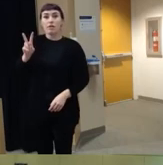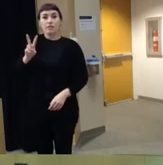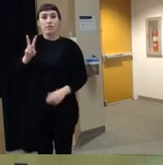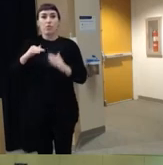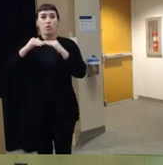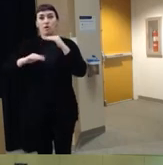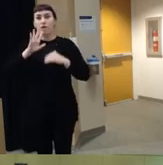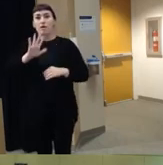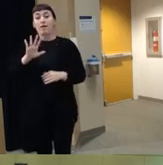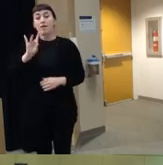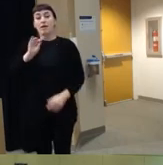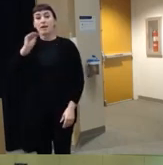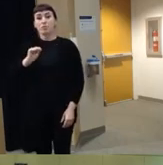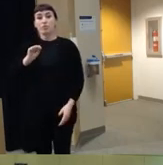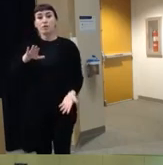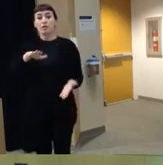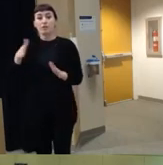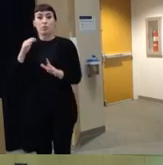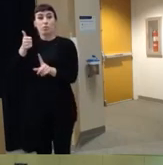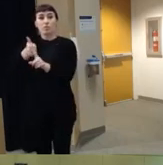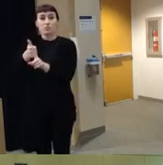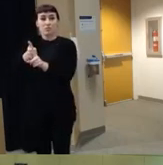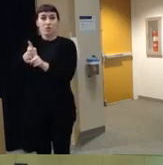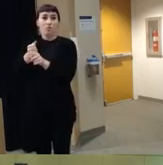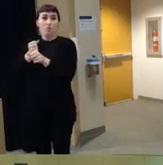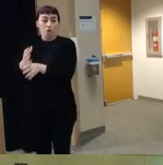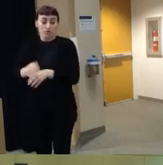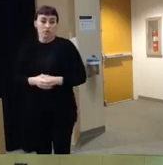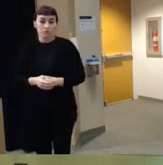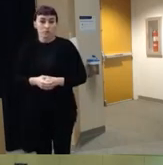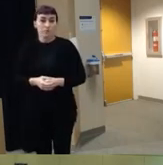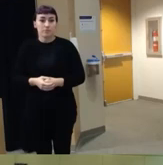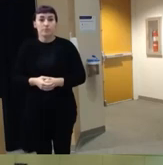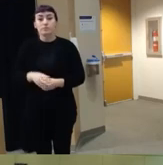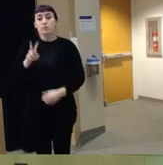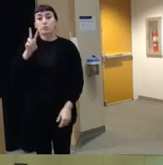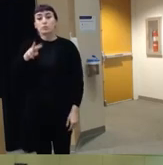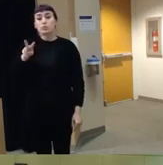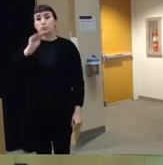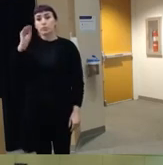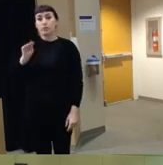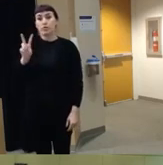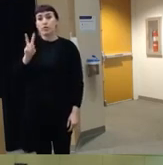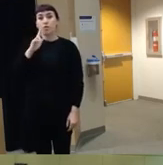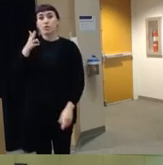old 80% of the deaths were self-inflicted um 22% of victims were shot by a brother